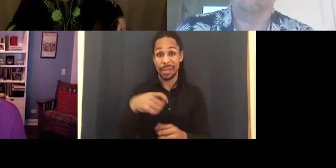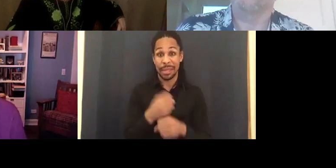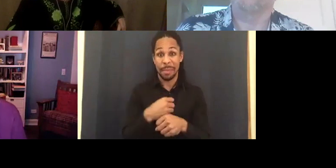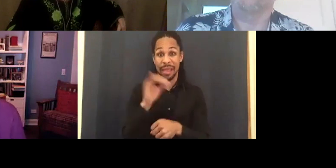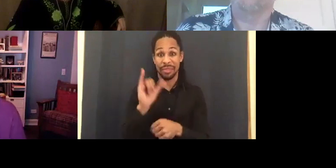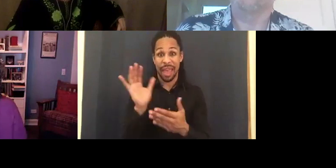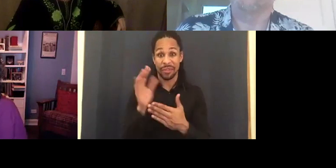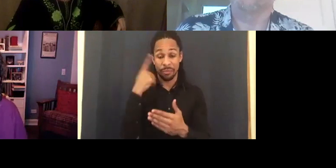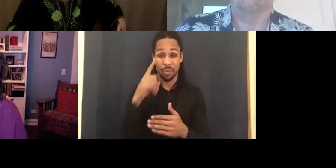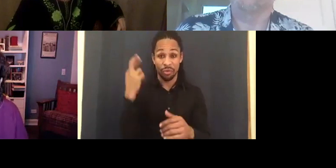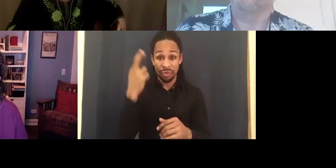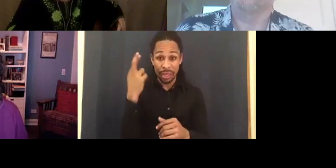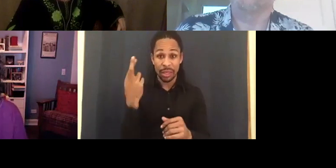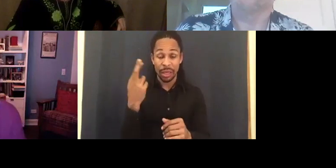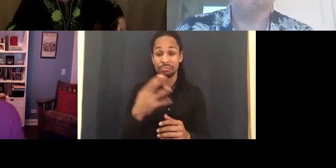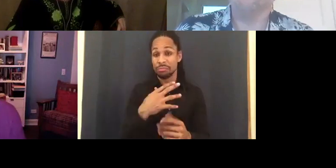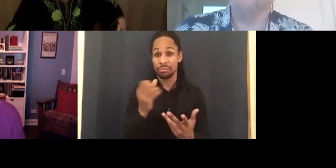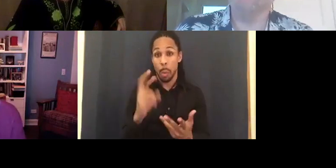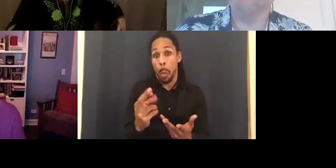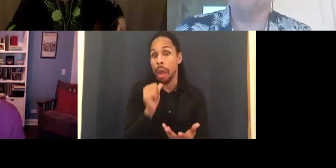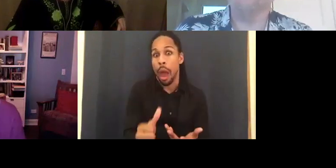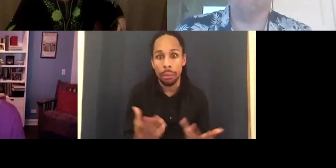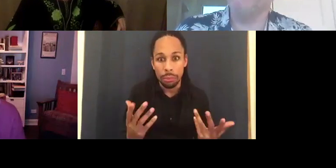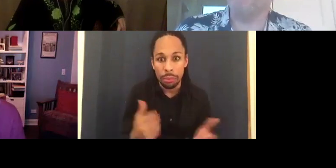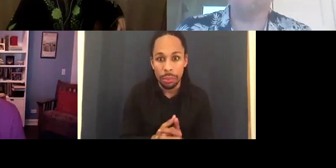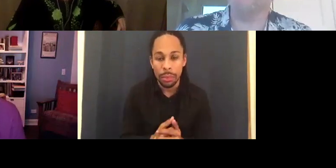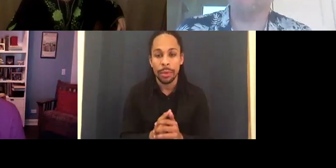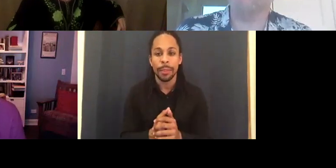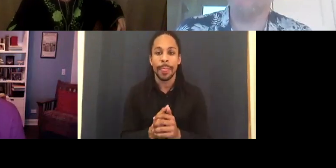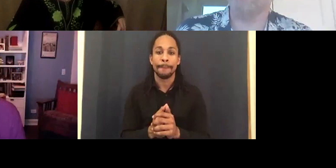Or else if they didn't -- LAWRENCE CARTER LONG: A deeper analysis,